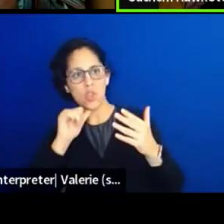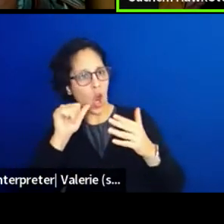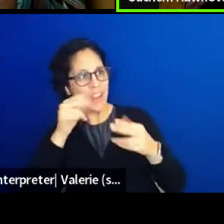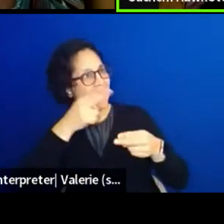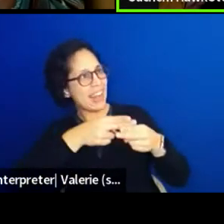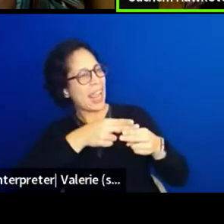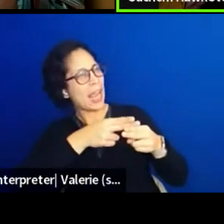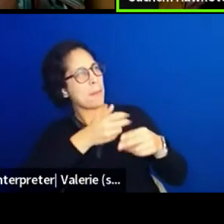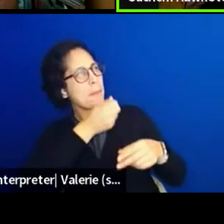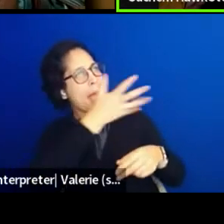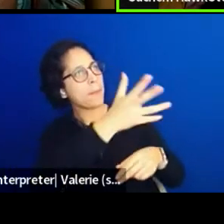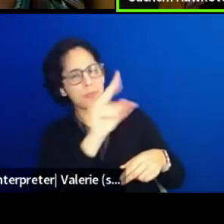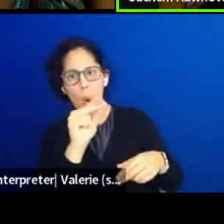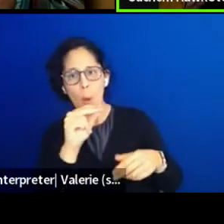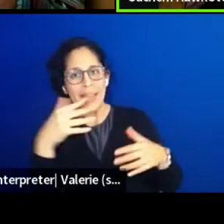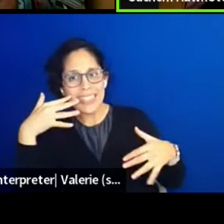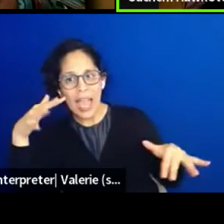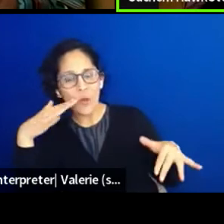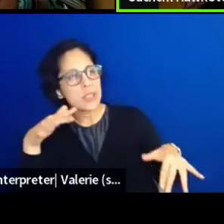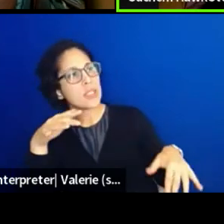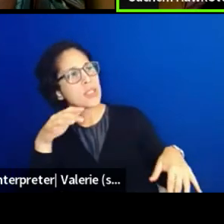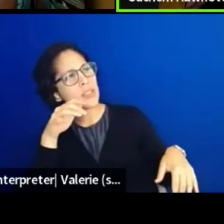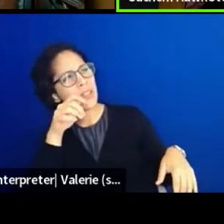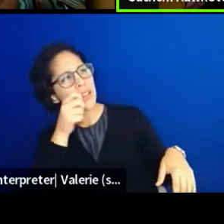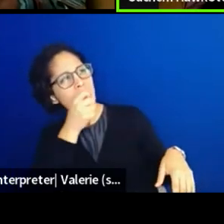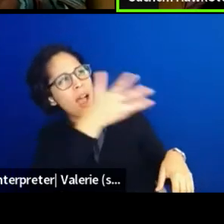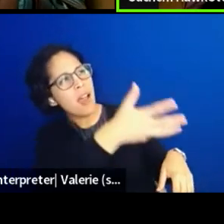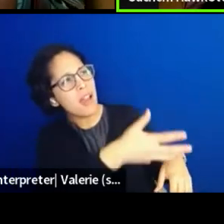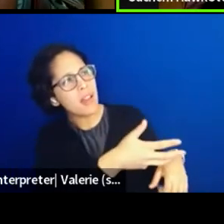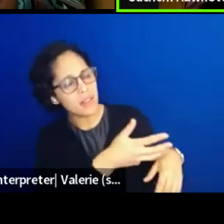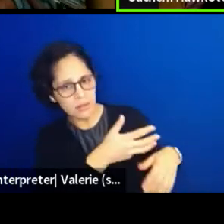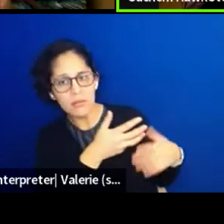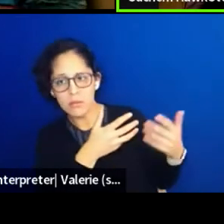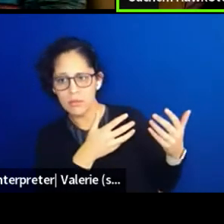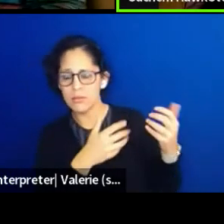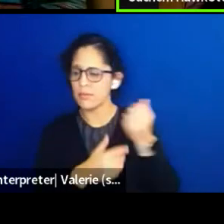And when we're hiking through the woods, we're calling each other,